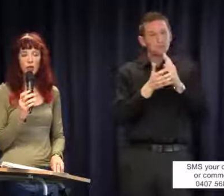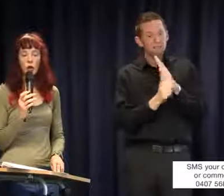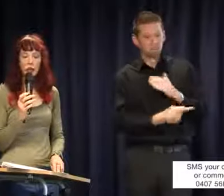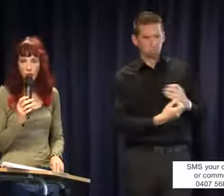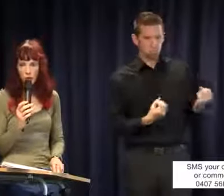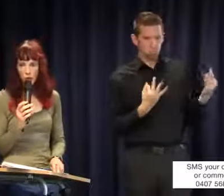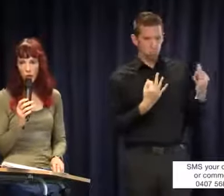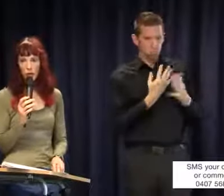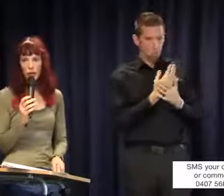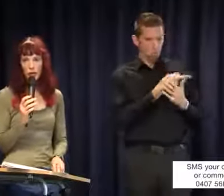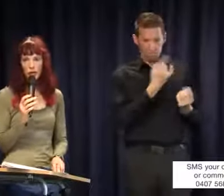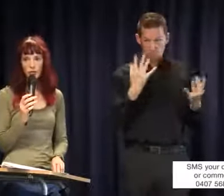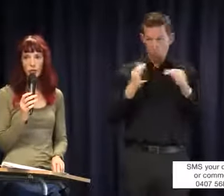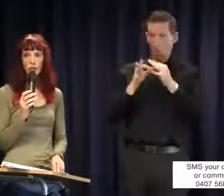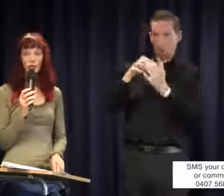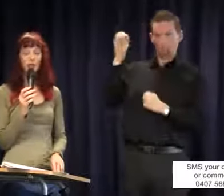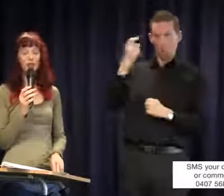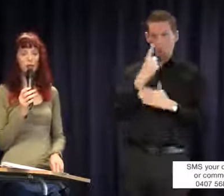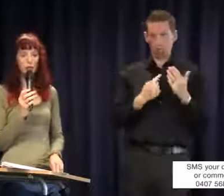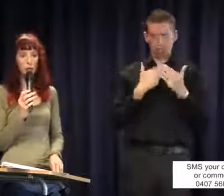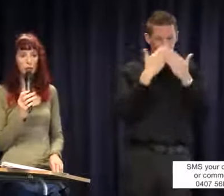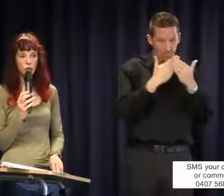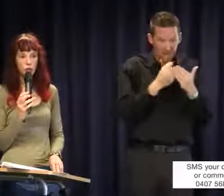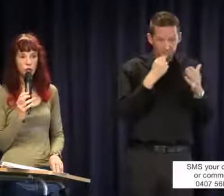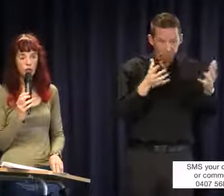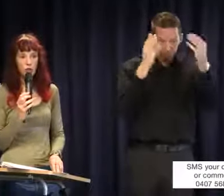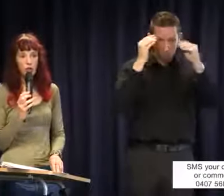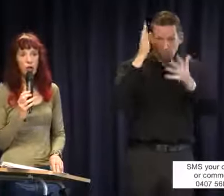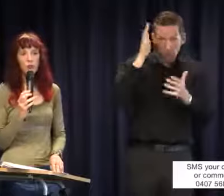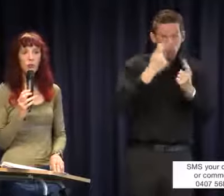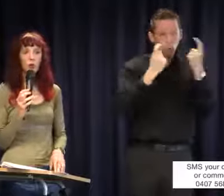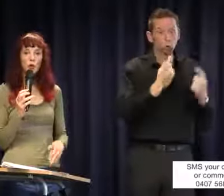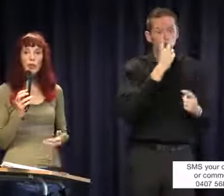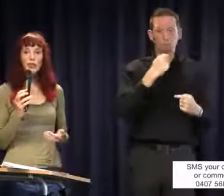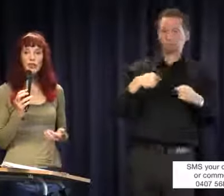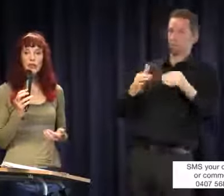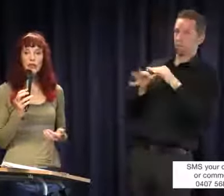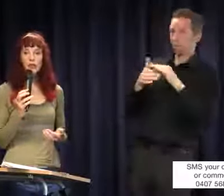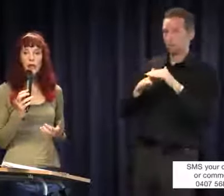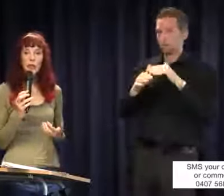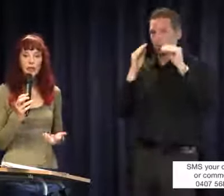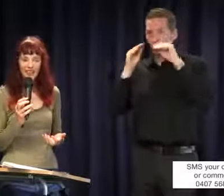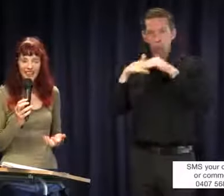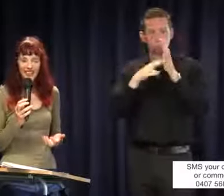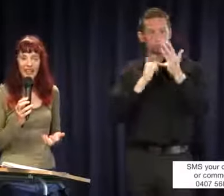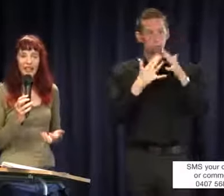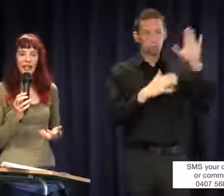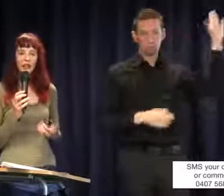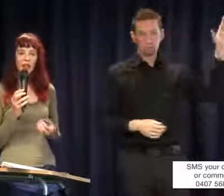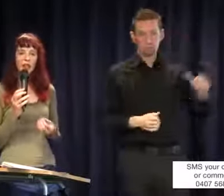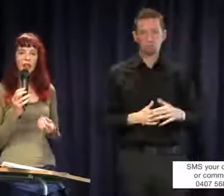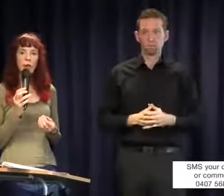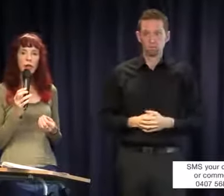got any interpreting qualifications; they've just got a bit of language. However, if someone